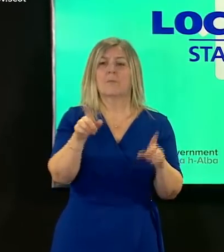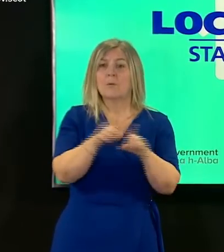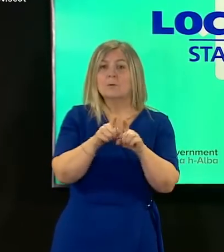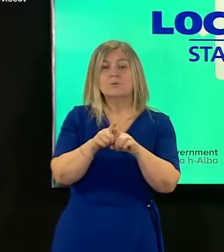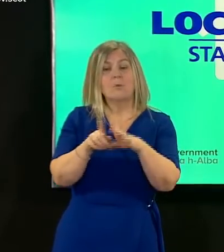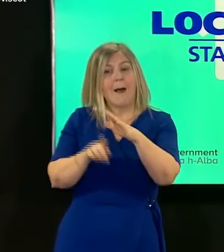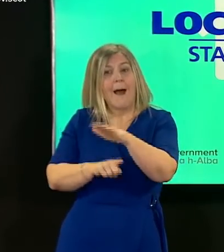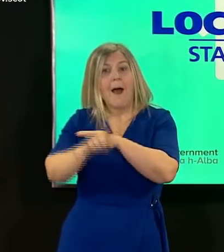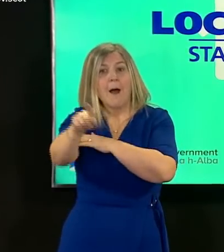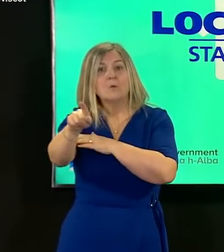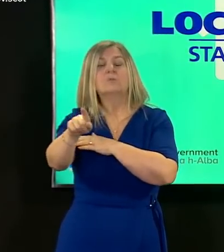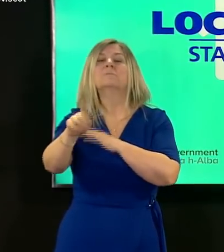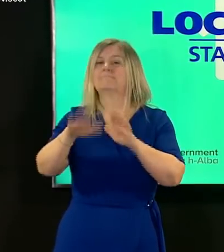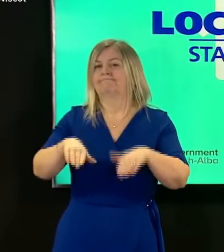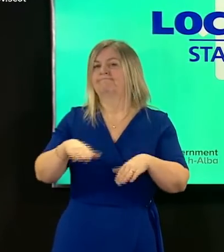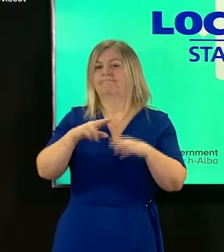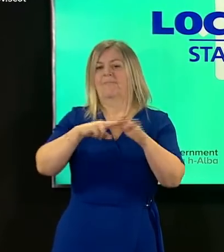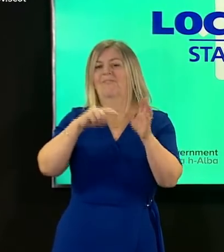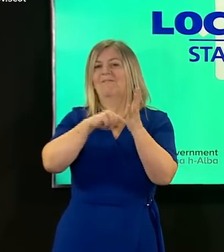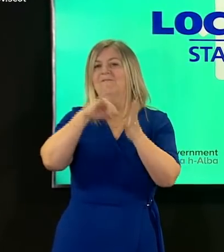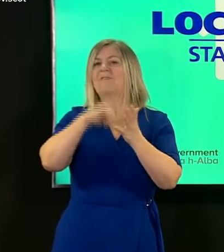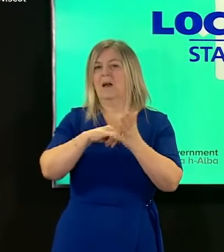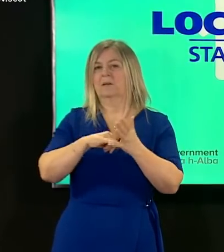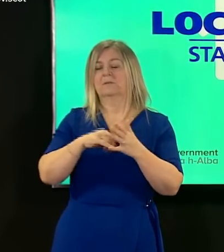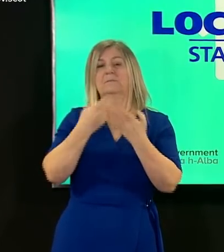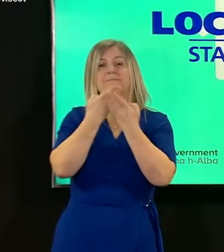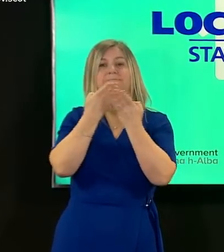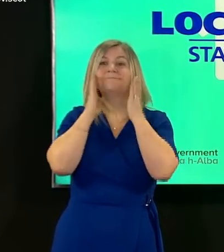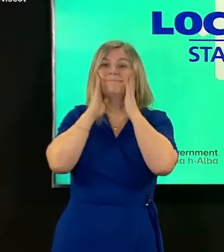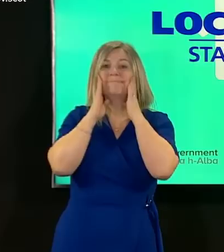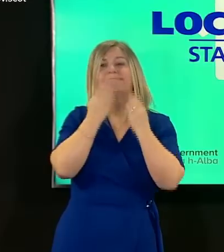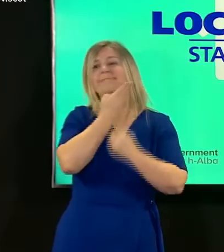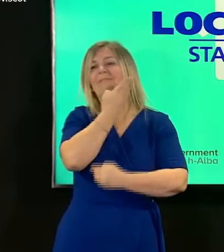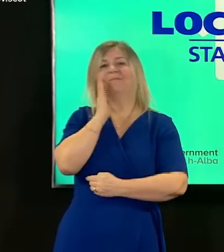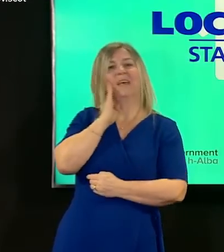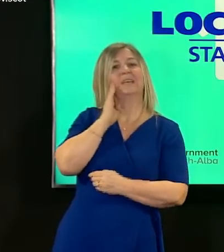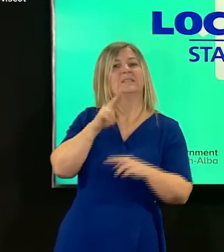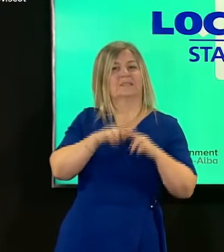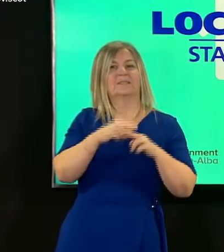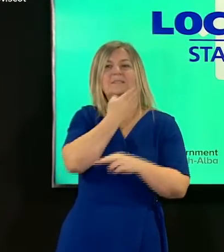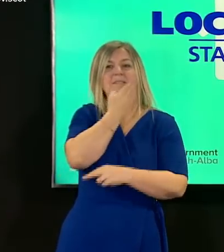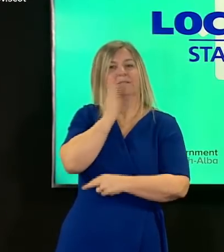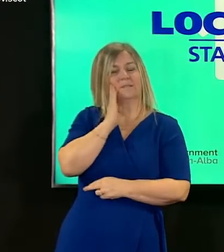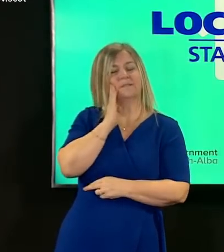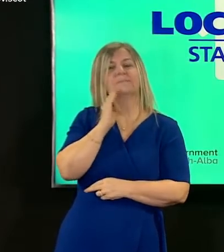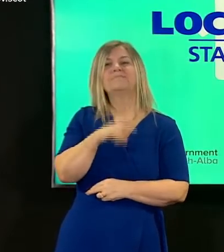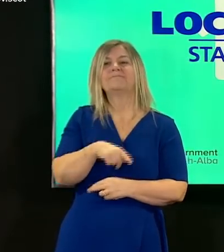facts wear face coverings when you're likely to come into close contact with any other person